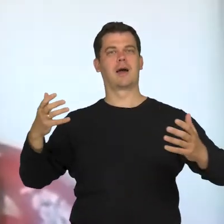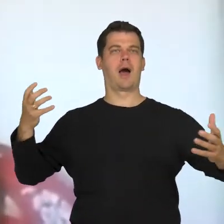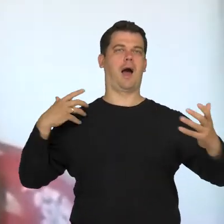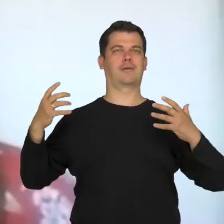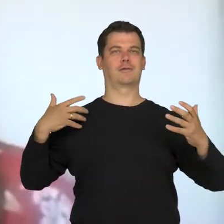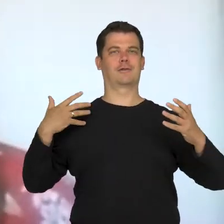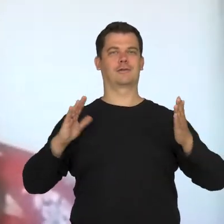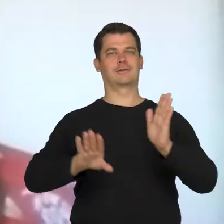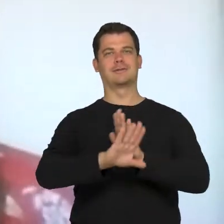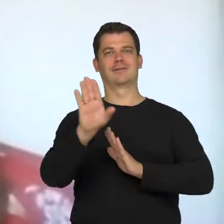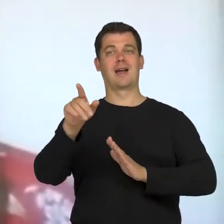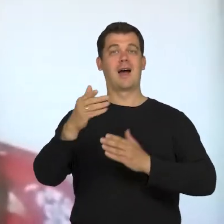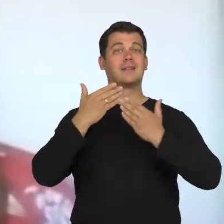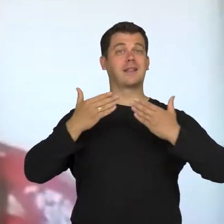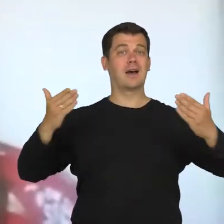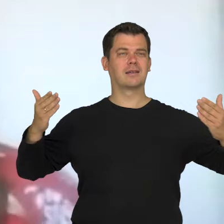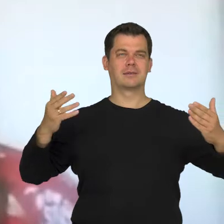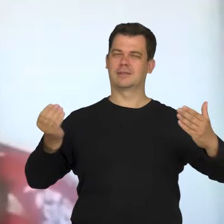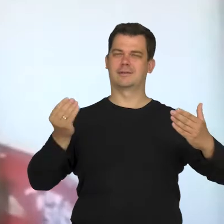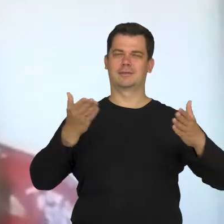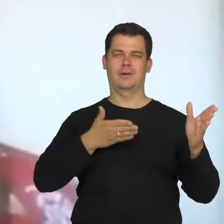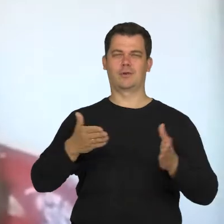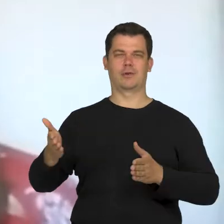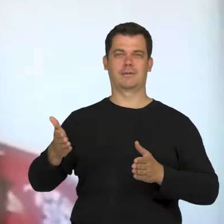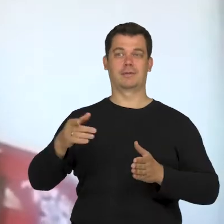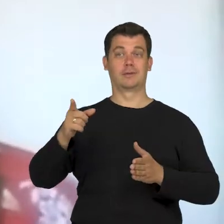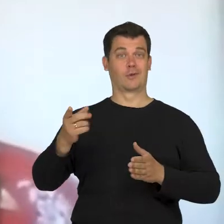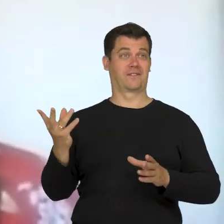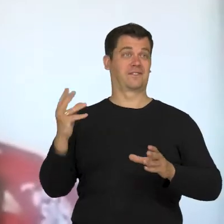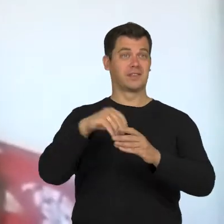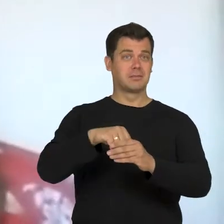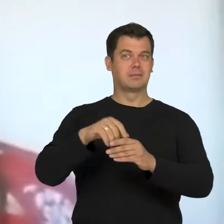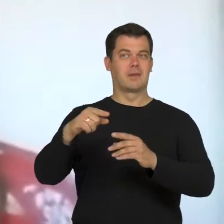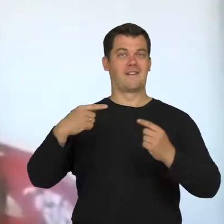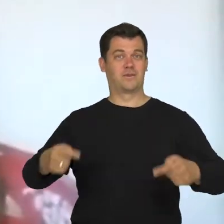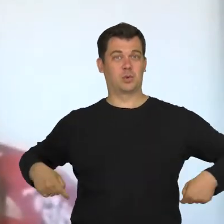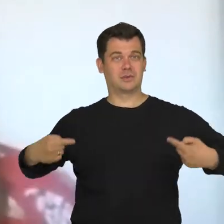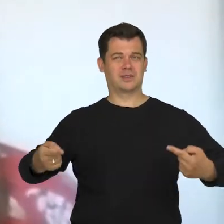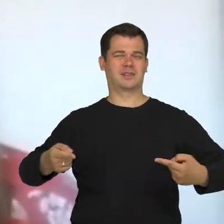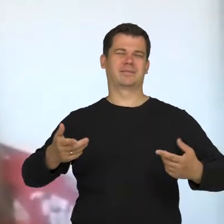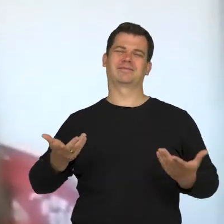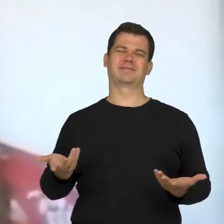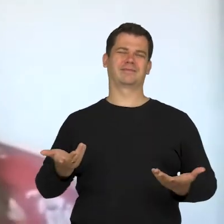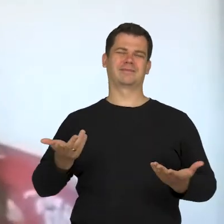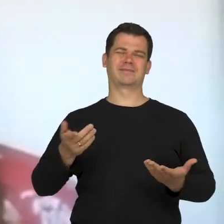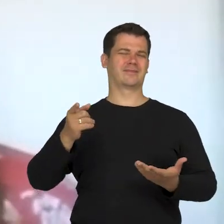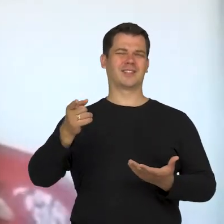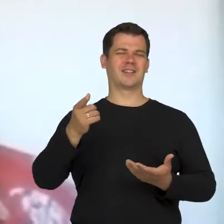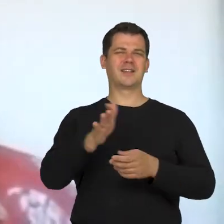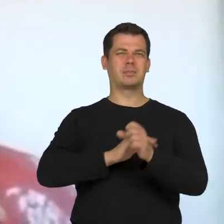but Polish theatre is not ready to give a role to an actor in a wheelchair, an actor with a disability